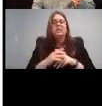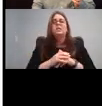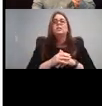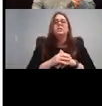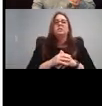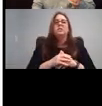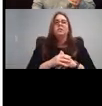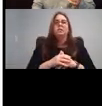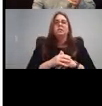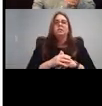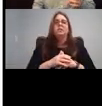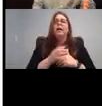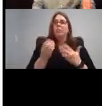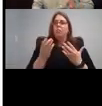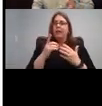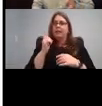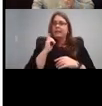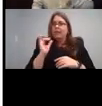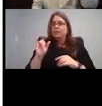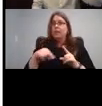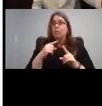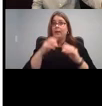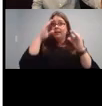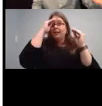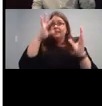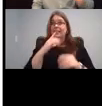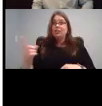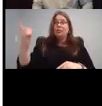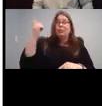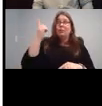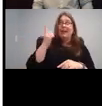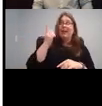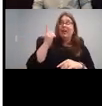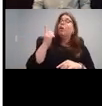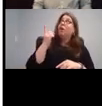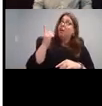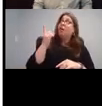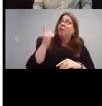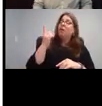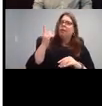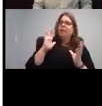and what it sounds like when the teacher is right next to him versus far away, etc. It's a really good demonstration,